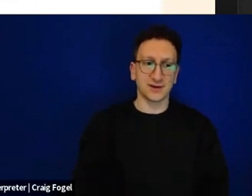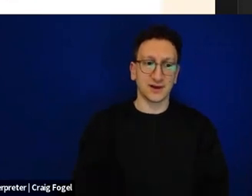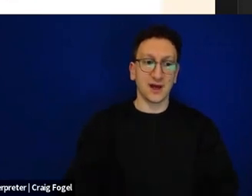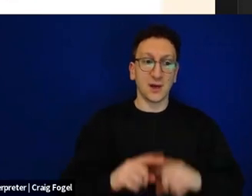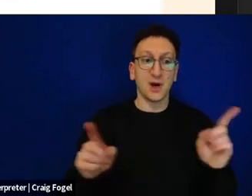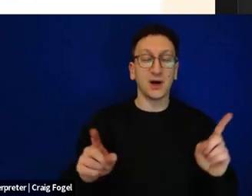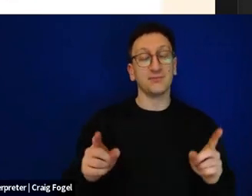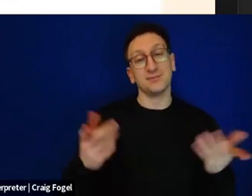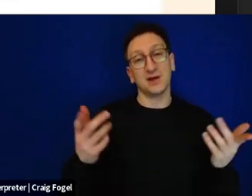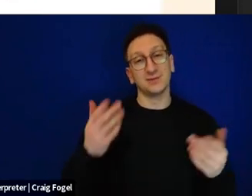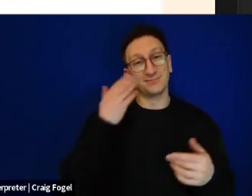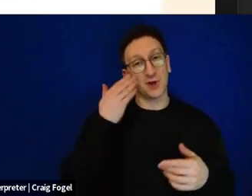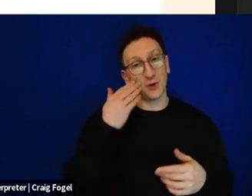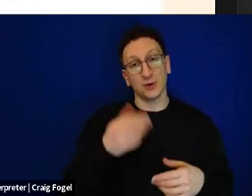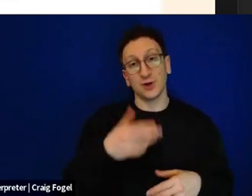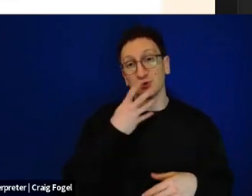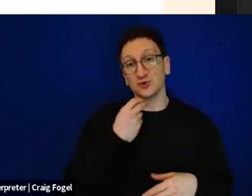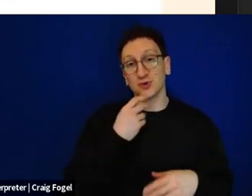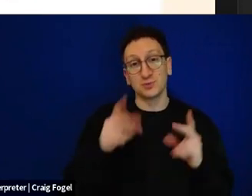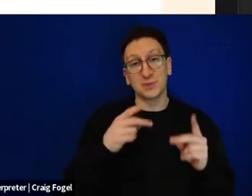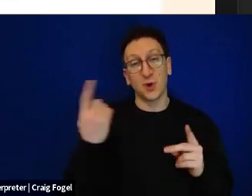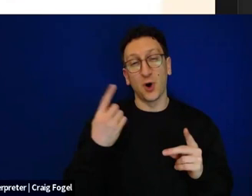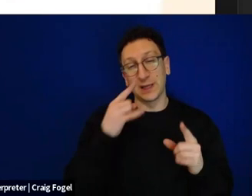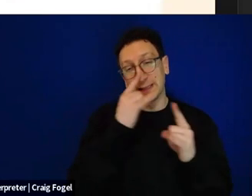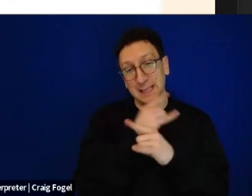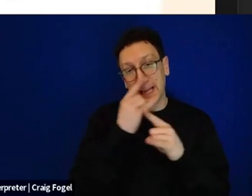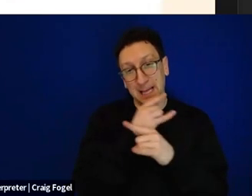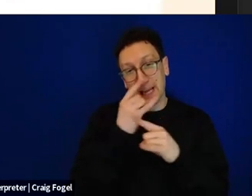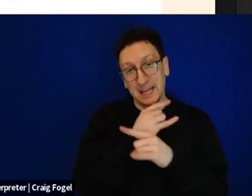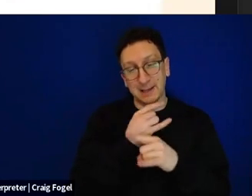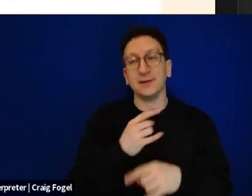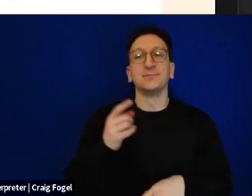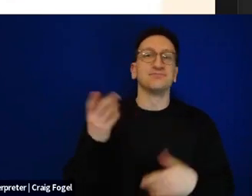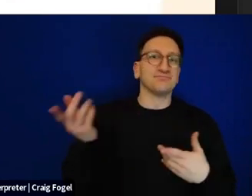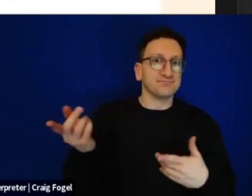humor and draw them with a twinkle in my eye. Because at the end of the day,